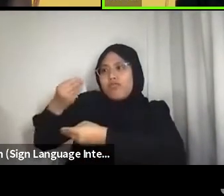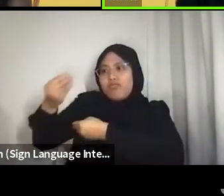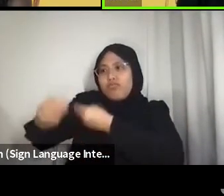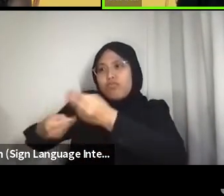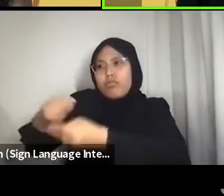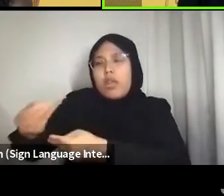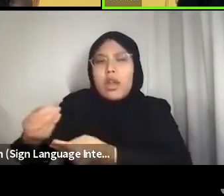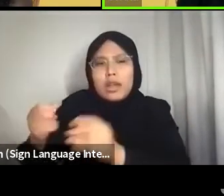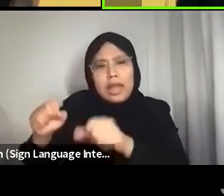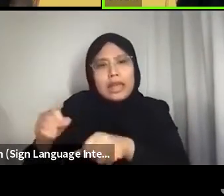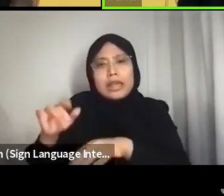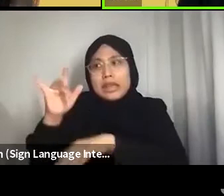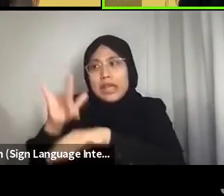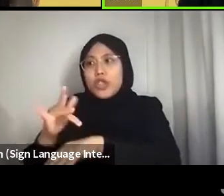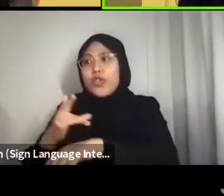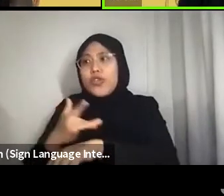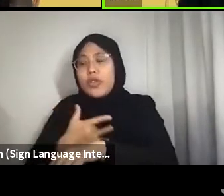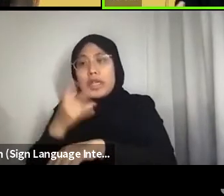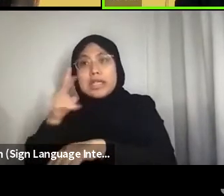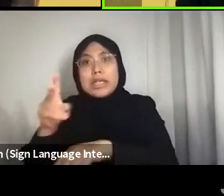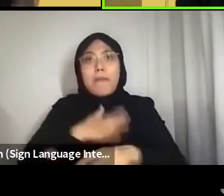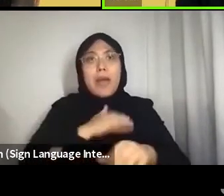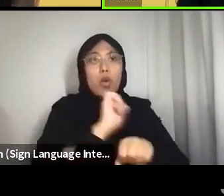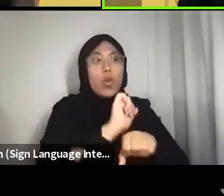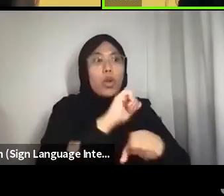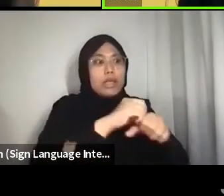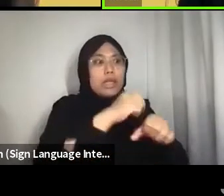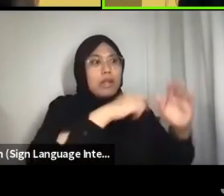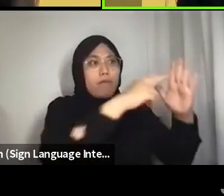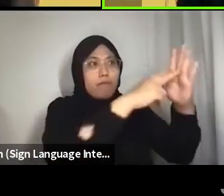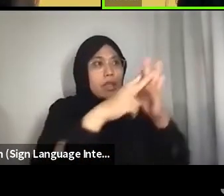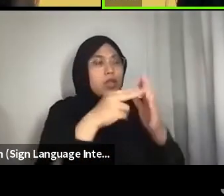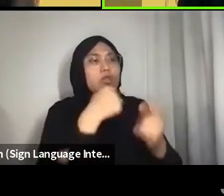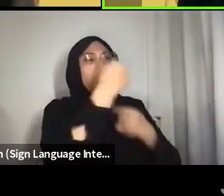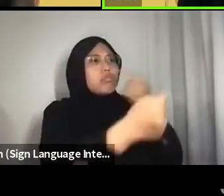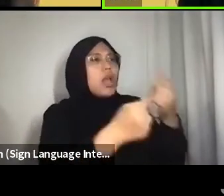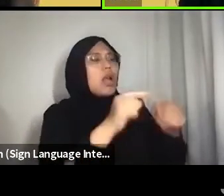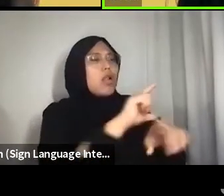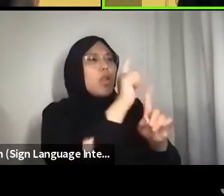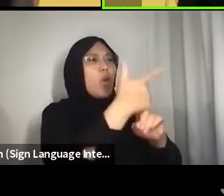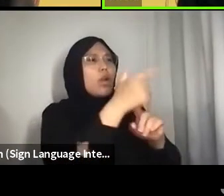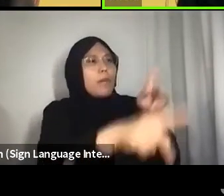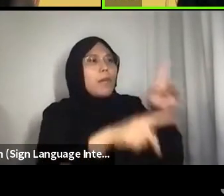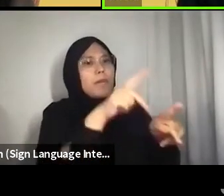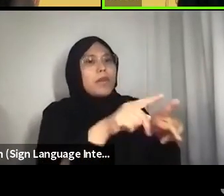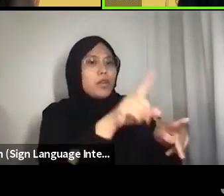My work in this village is to tell the local people to be proud that they are descendants of fishermen.